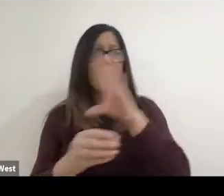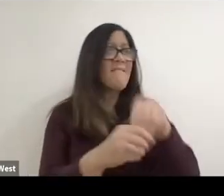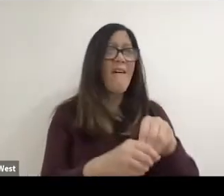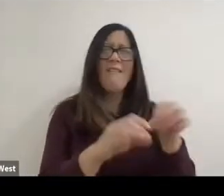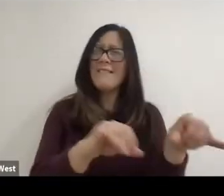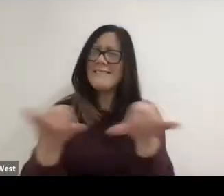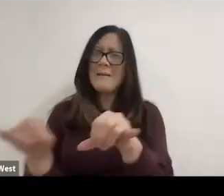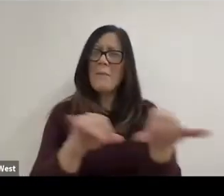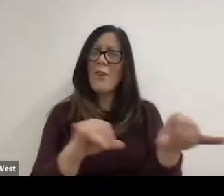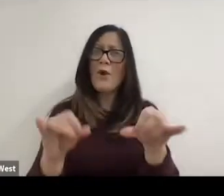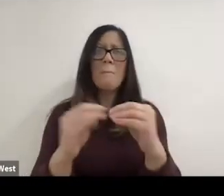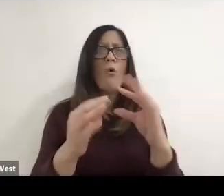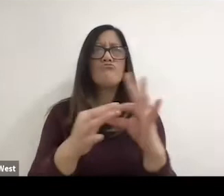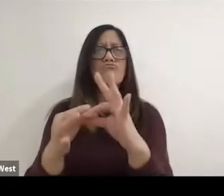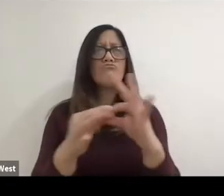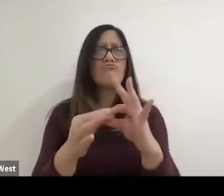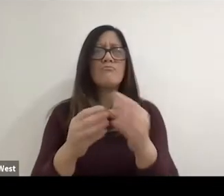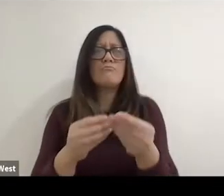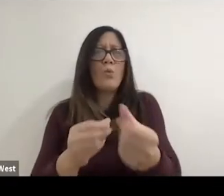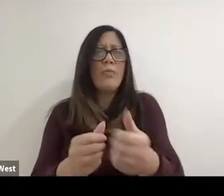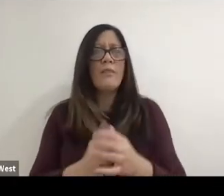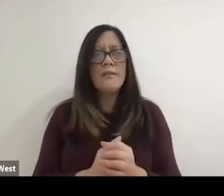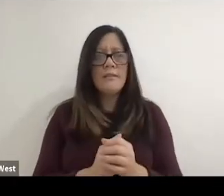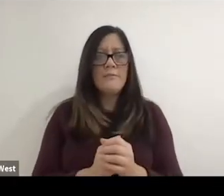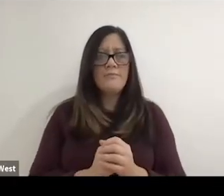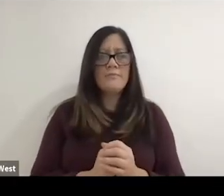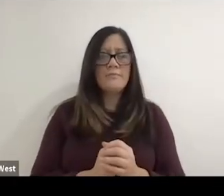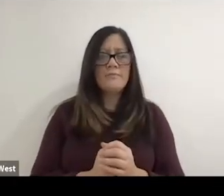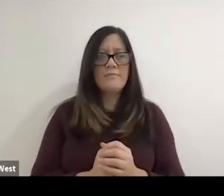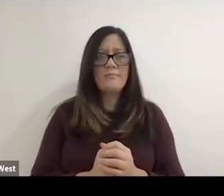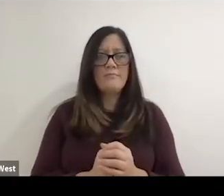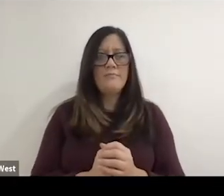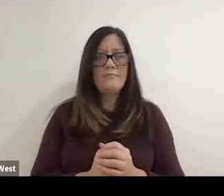Normally we can move forward a lot more easily, but. But therefore.